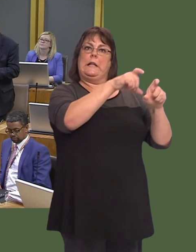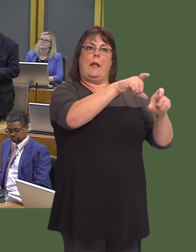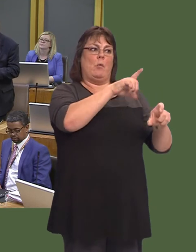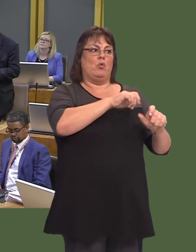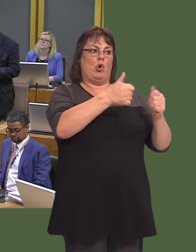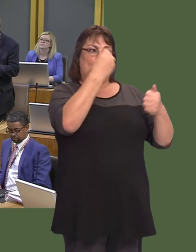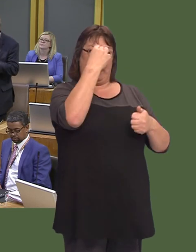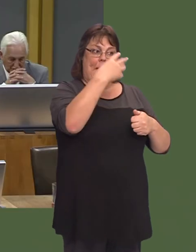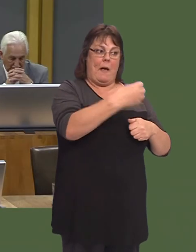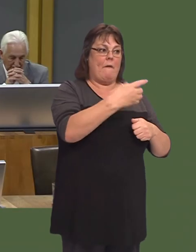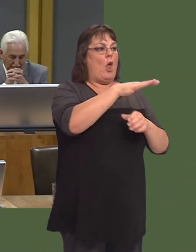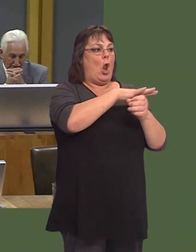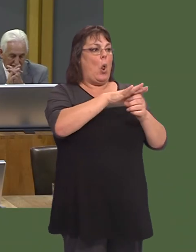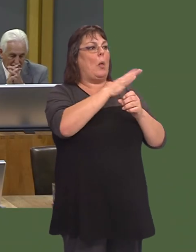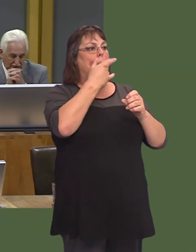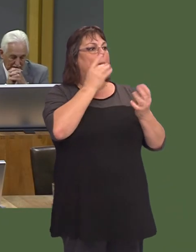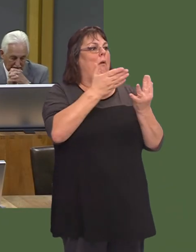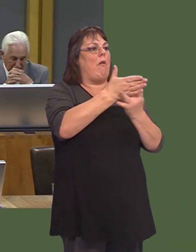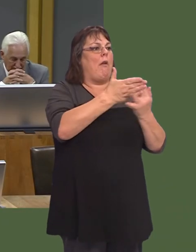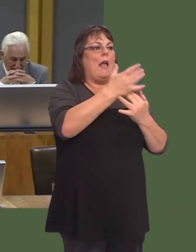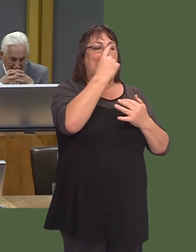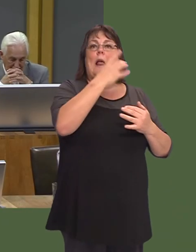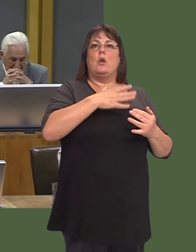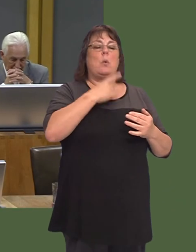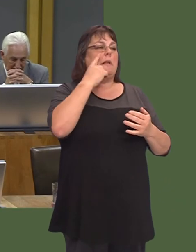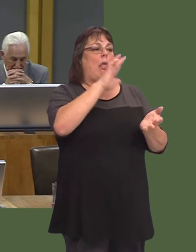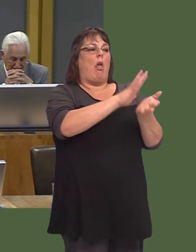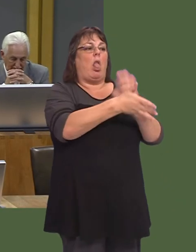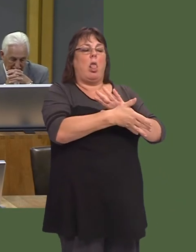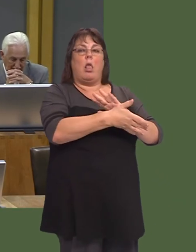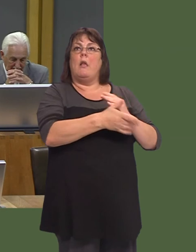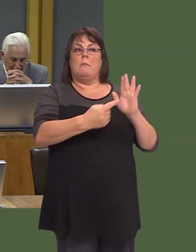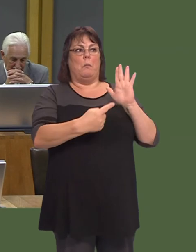reputation, theyíve built up a service delivery for local people, and I donít want to see that damaged in any way whatsoever.